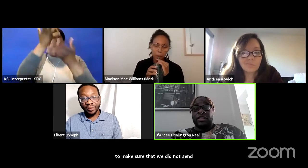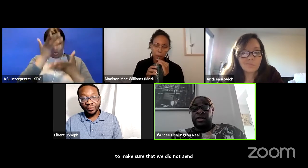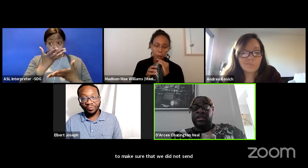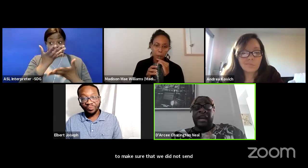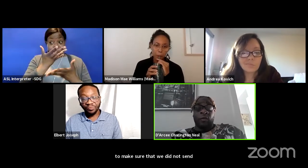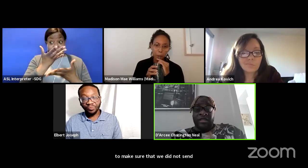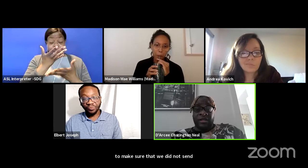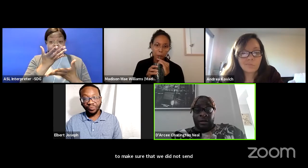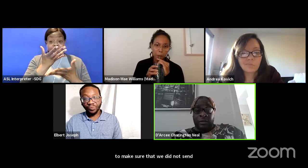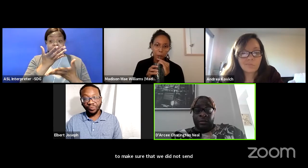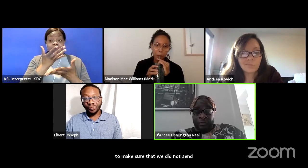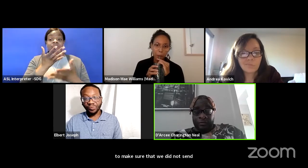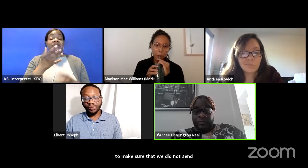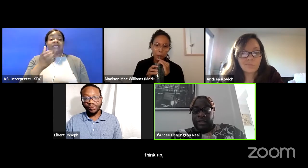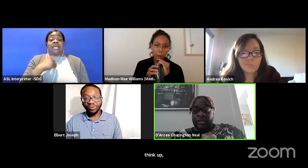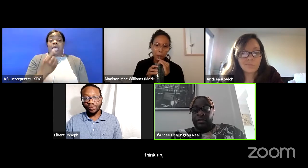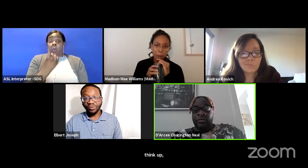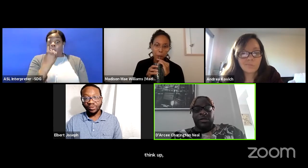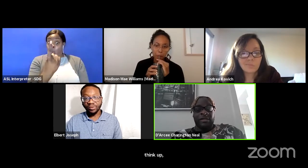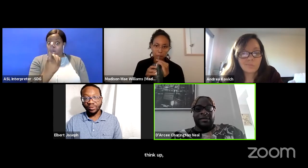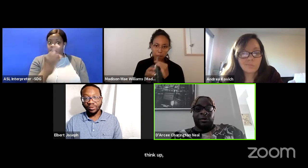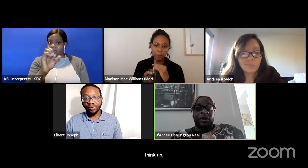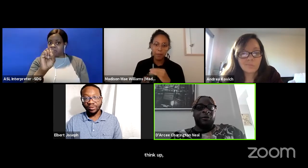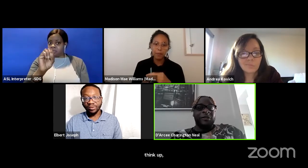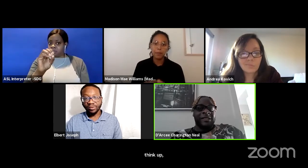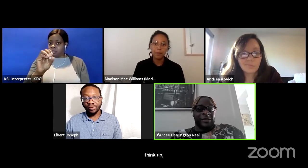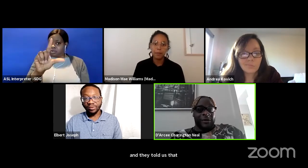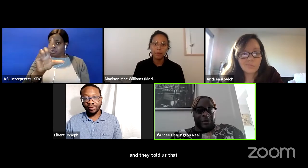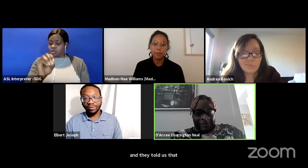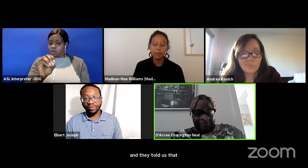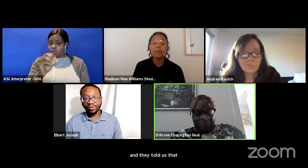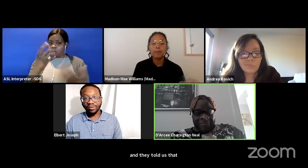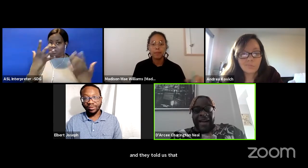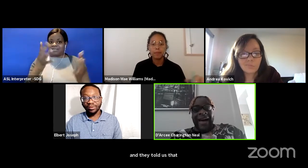the show only had one solo which was for unfortunate source.